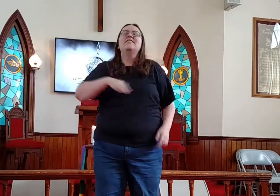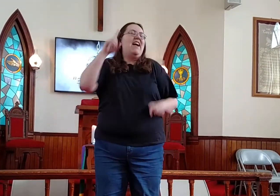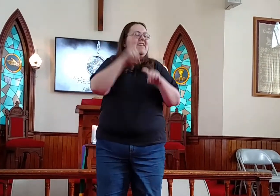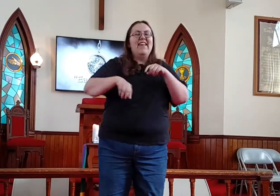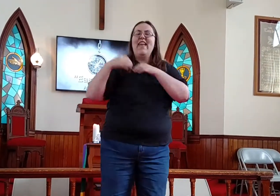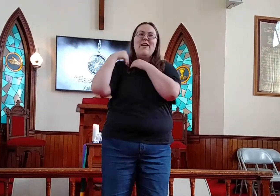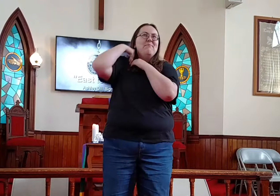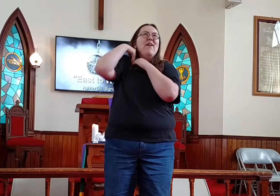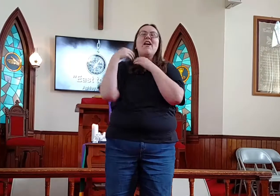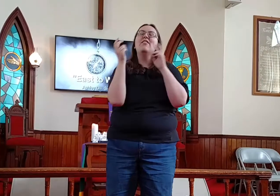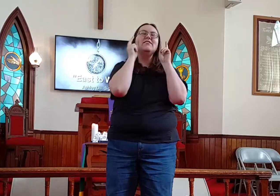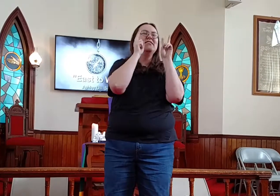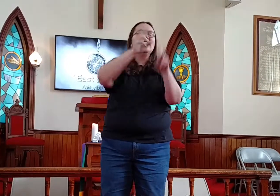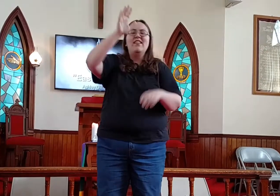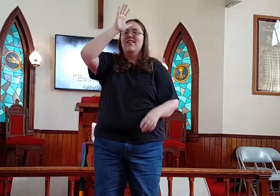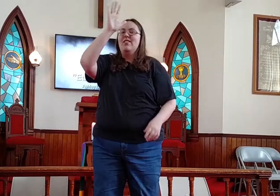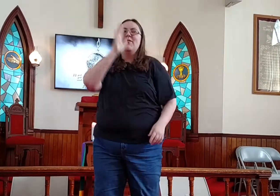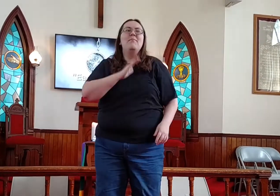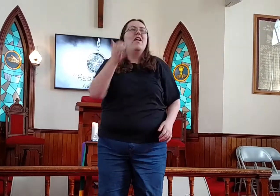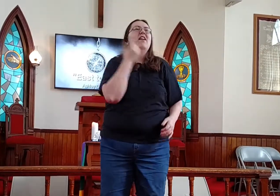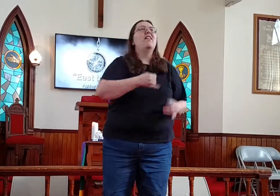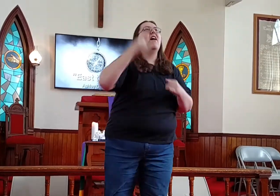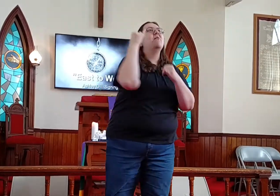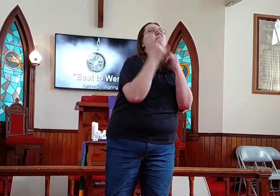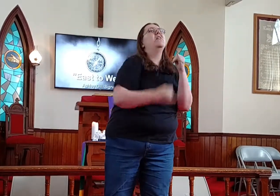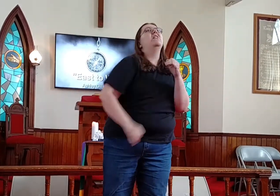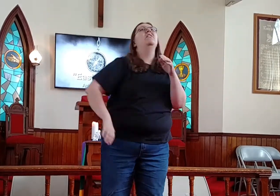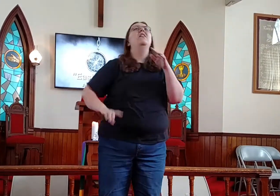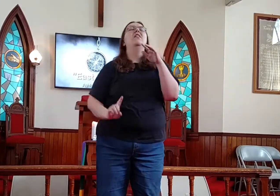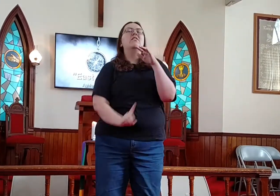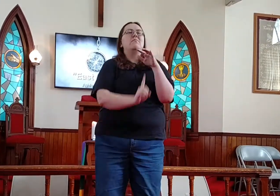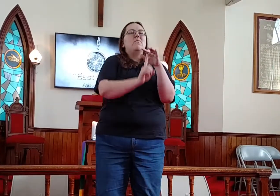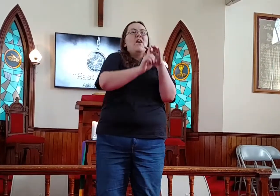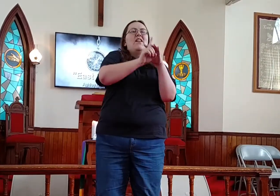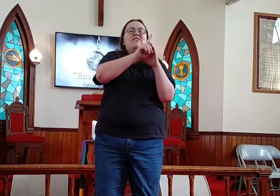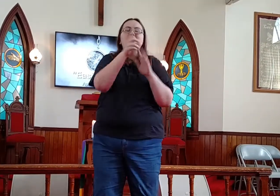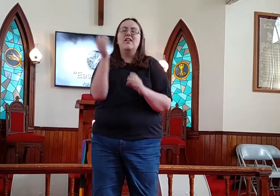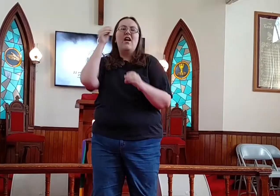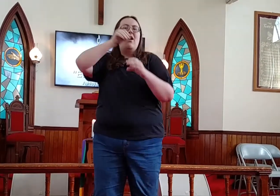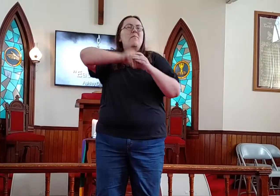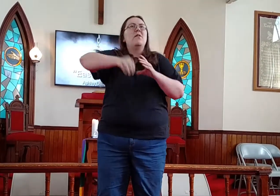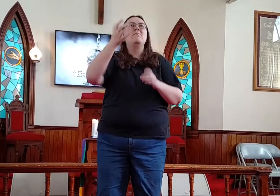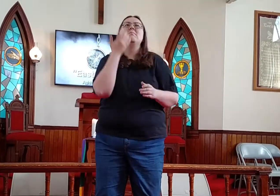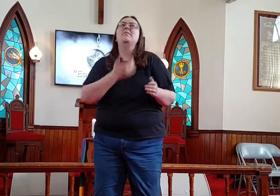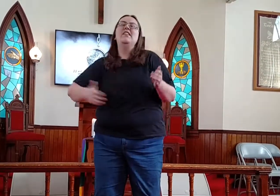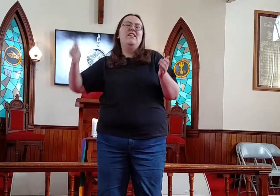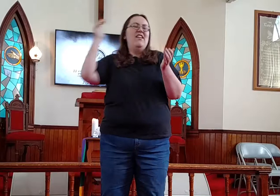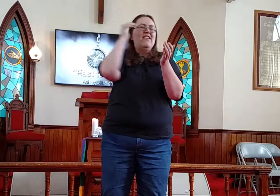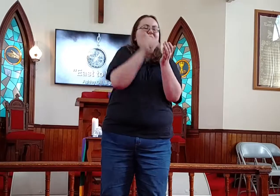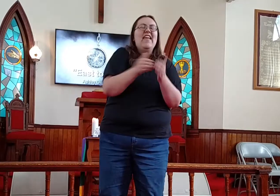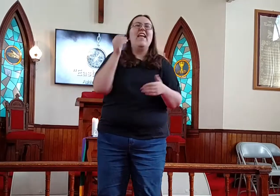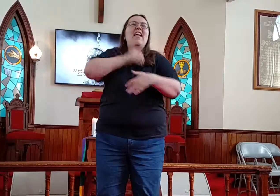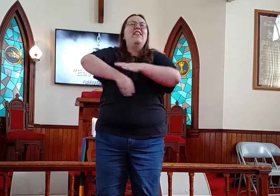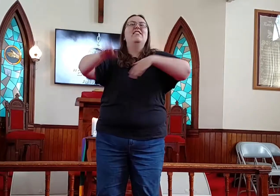'Cause I can't bear to see the man I've been Come rising up in me again